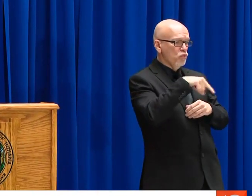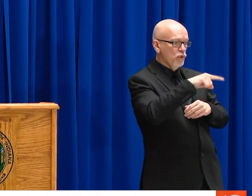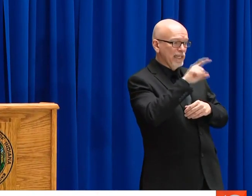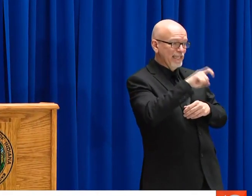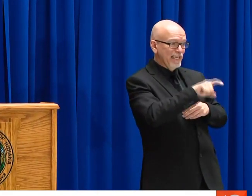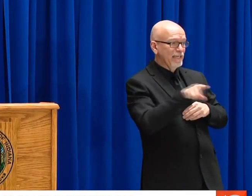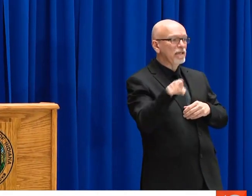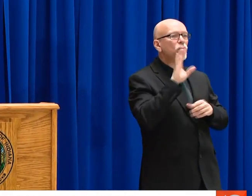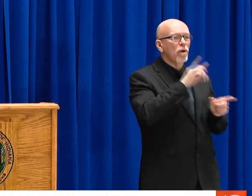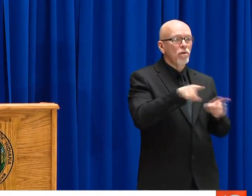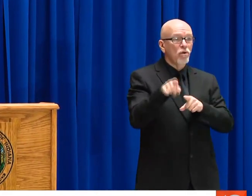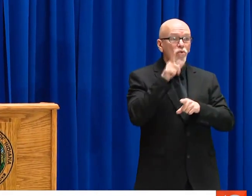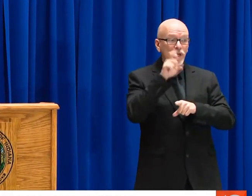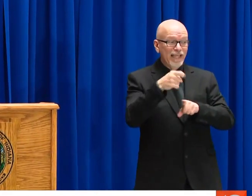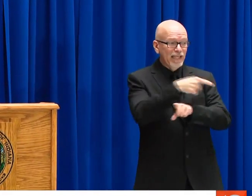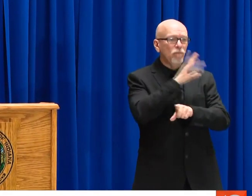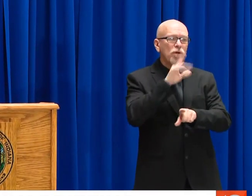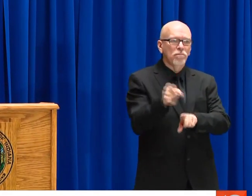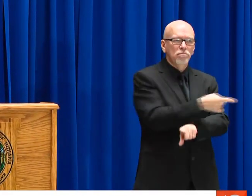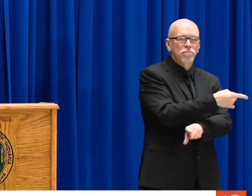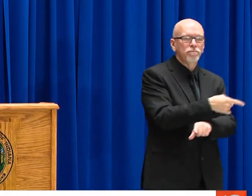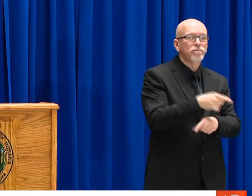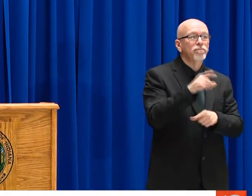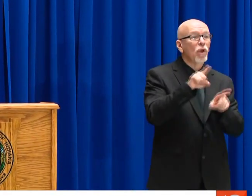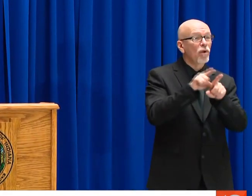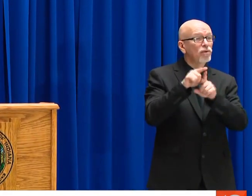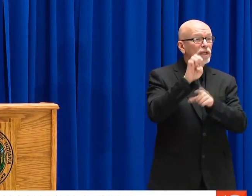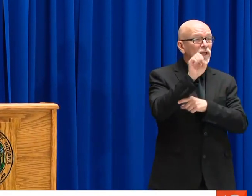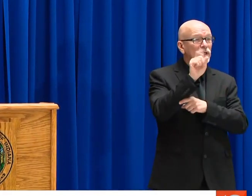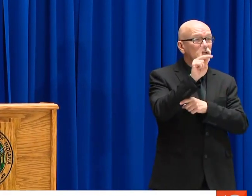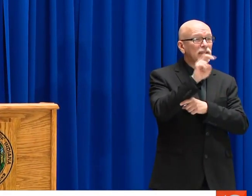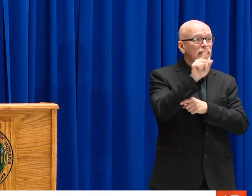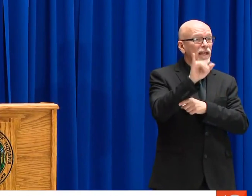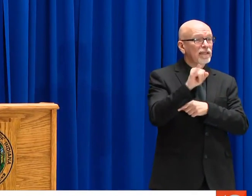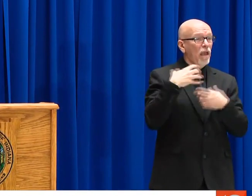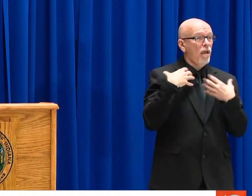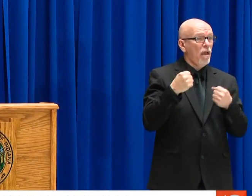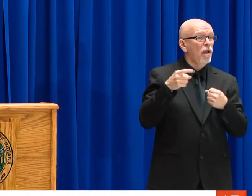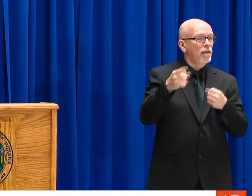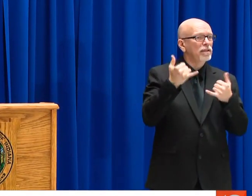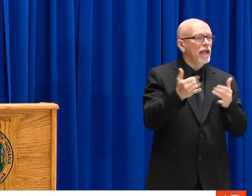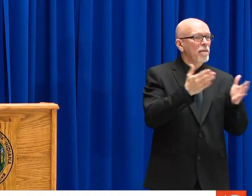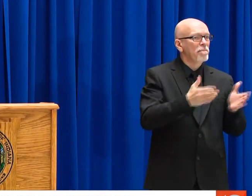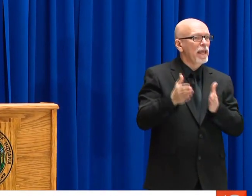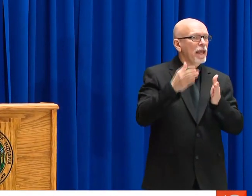THE MARION COUNTY PUBLIC HEALTH DEPARTMENT WILL BE ABLE TO REFER THOSE MEETING CRITERIA TO THIS LOCATION.